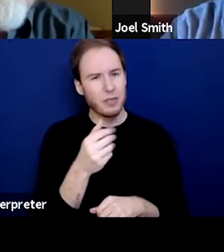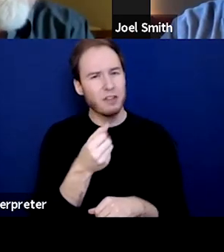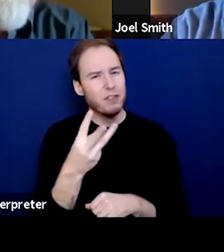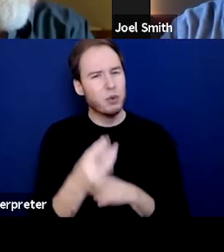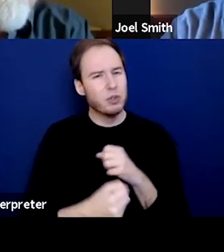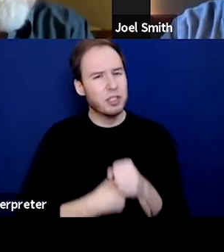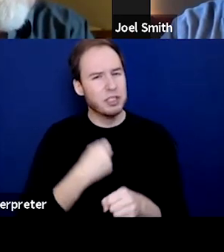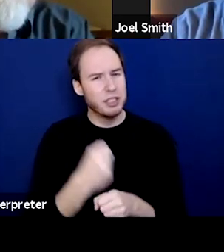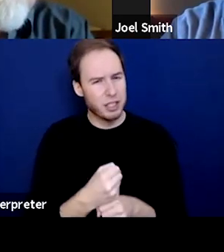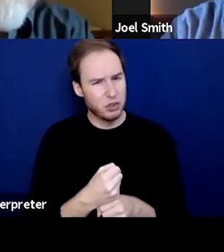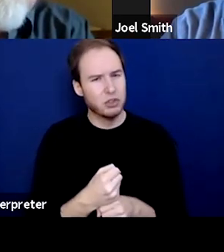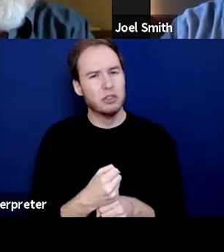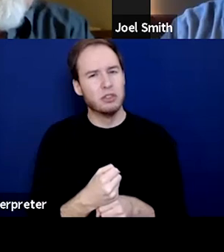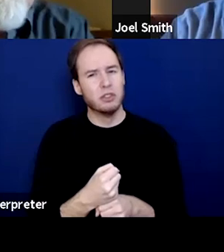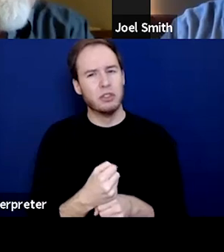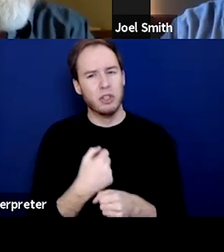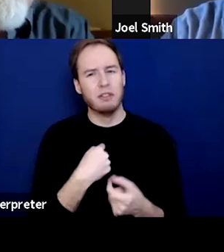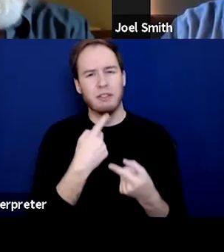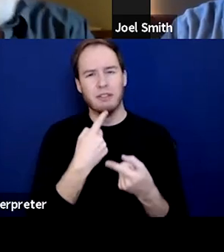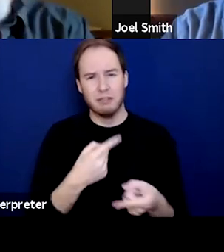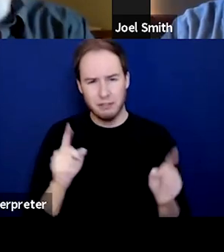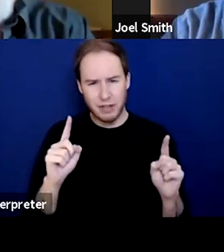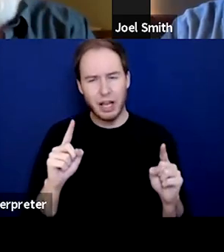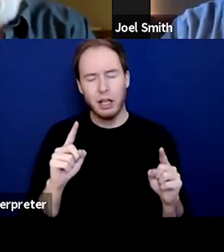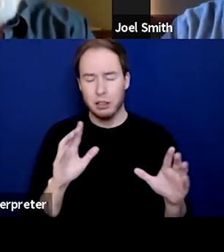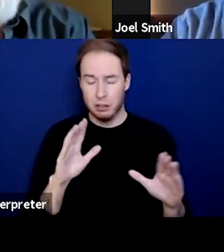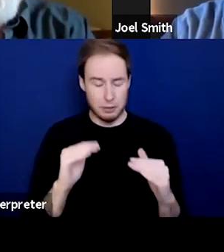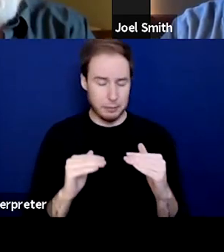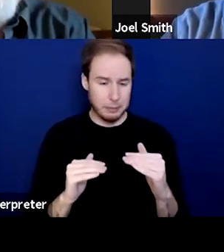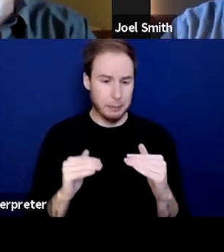where I began to bump up against recovery,